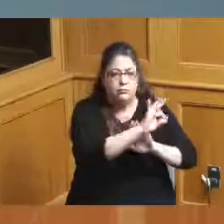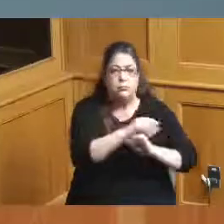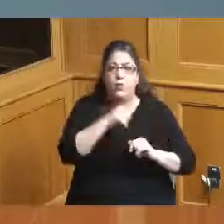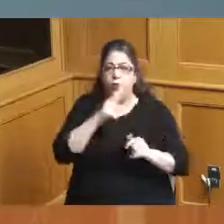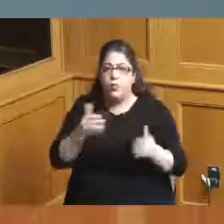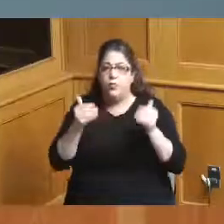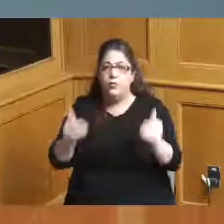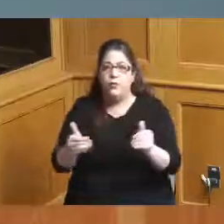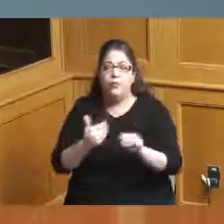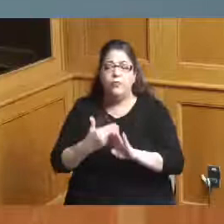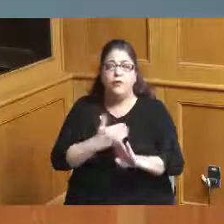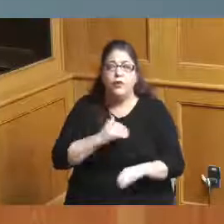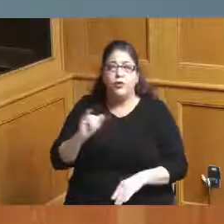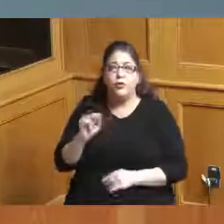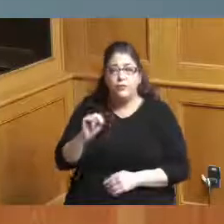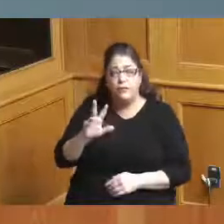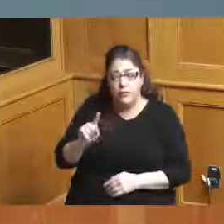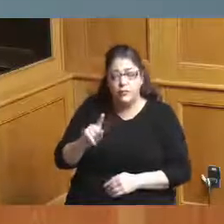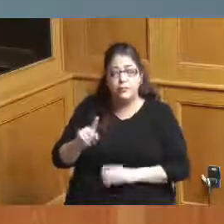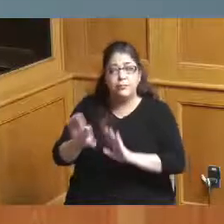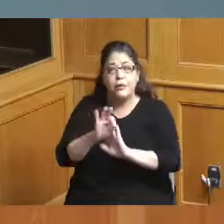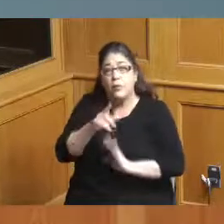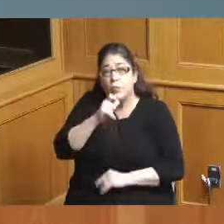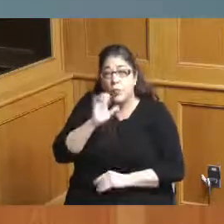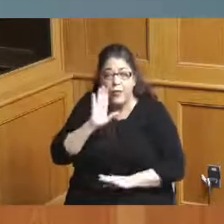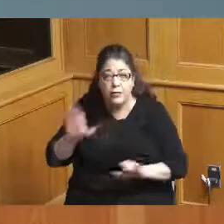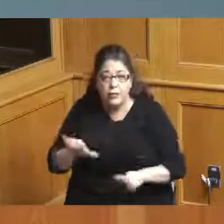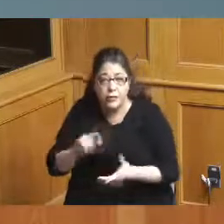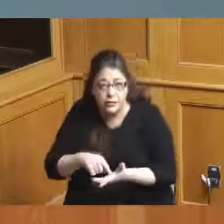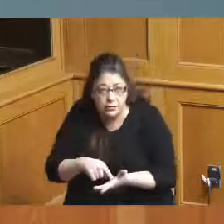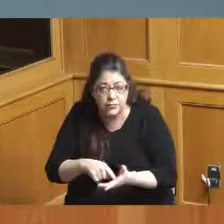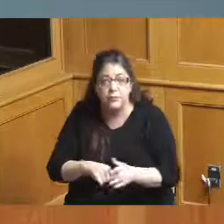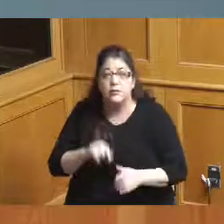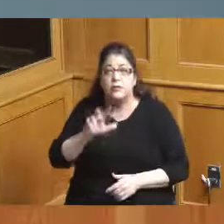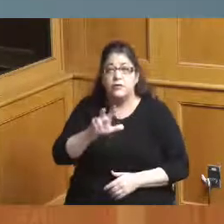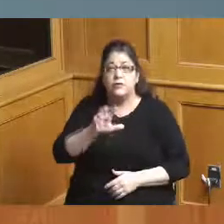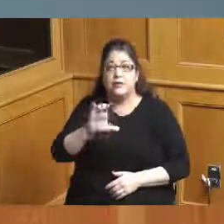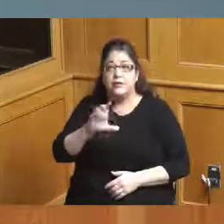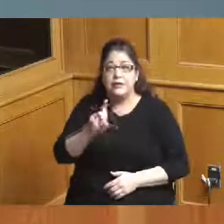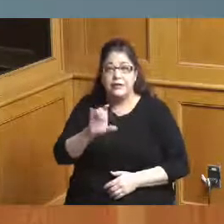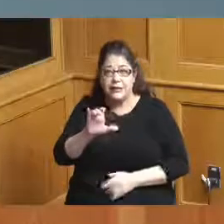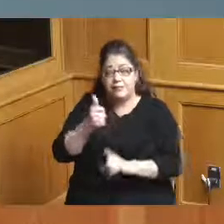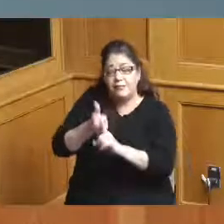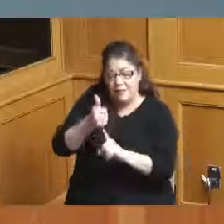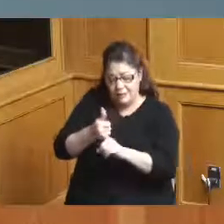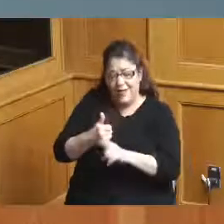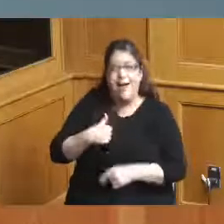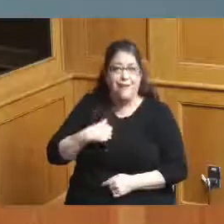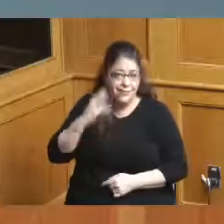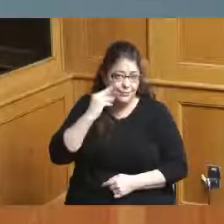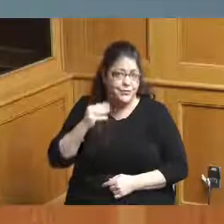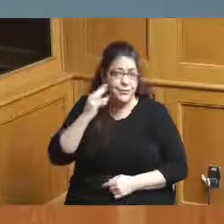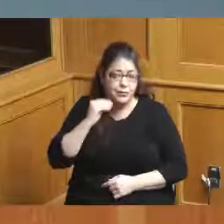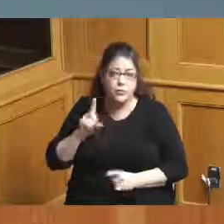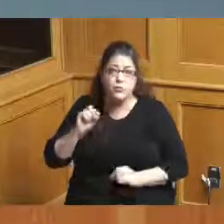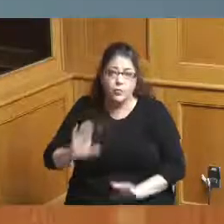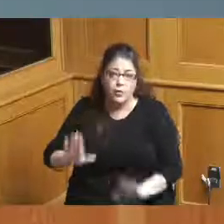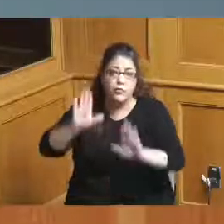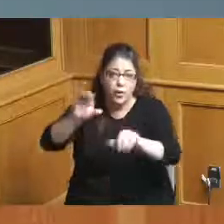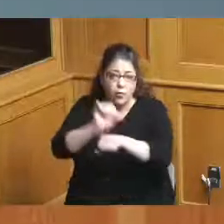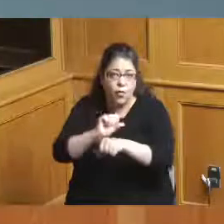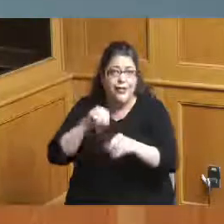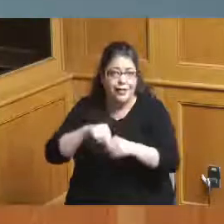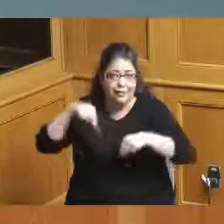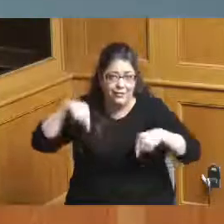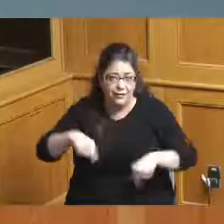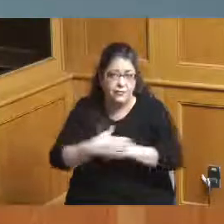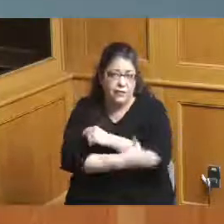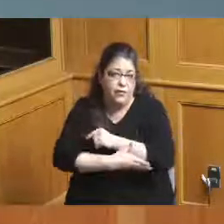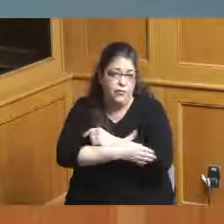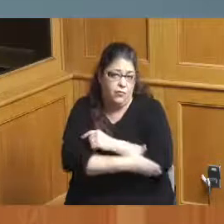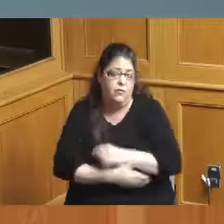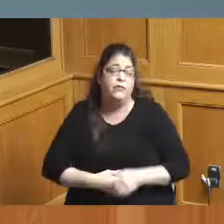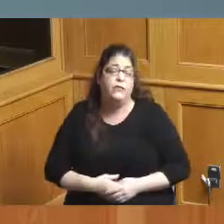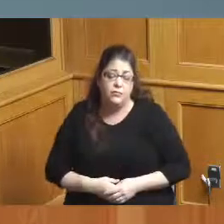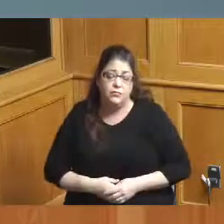before the 31st and 3CDC has a track record of doing great work in our county and so and